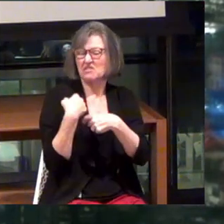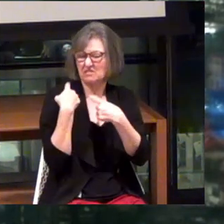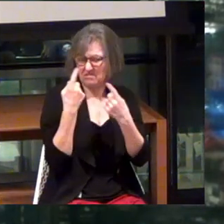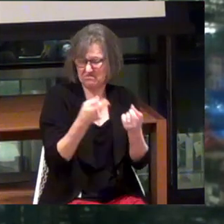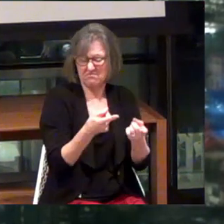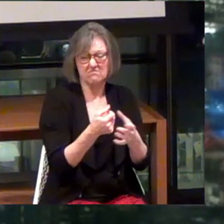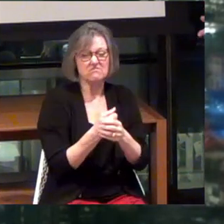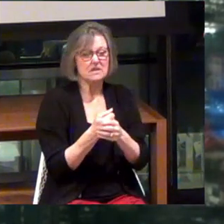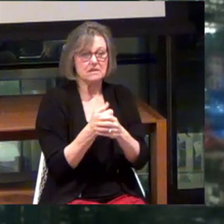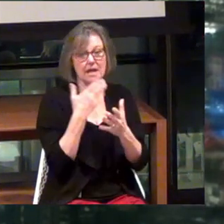And that's the good news.